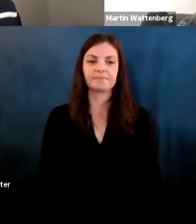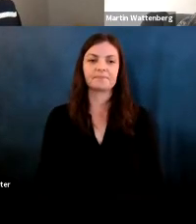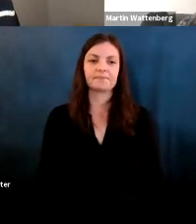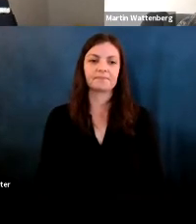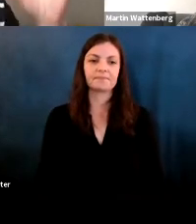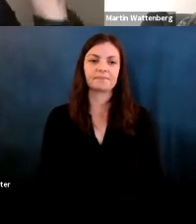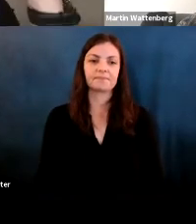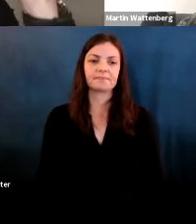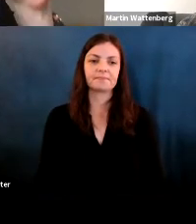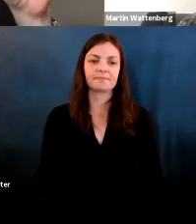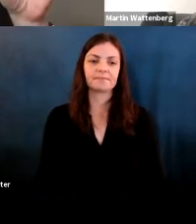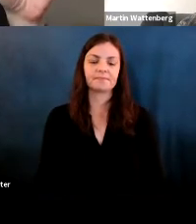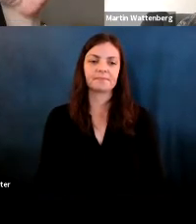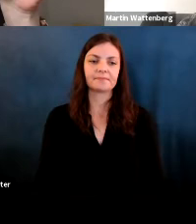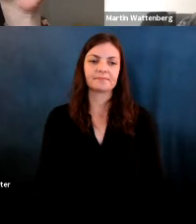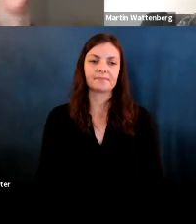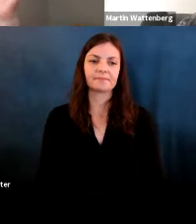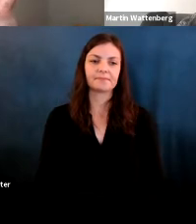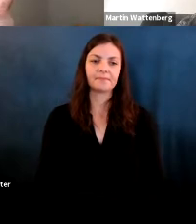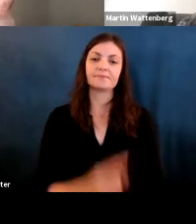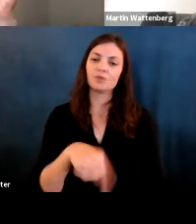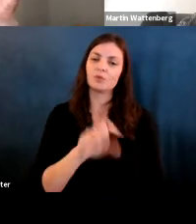Fernanda Viegas: And so i'll let you see you know, like diamonds.